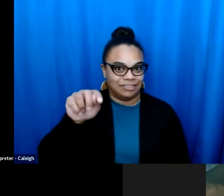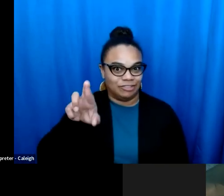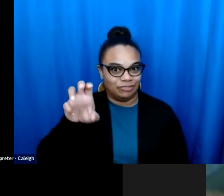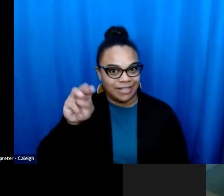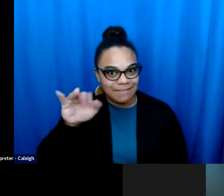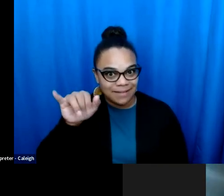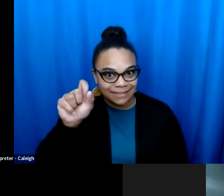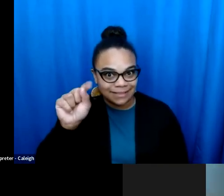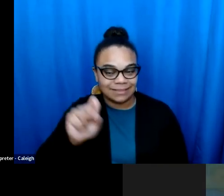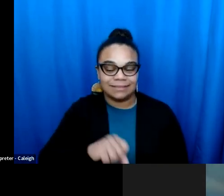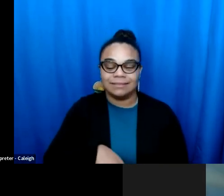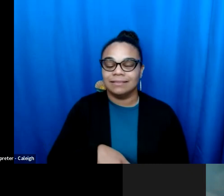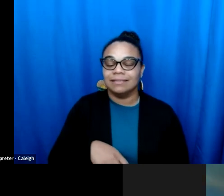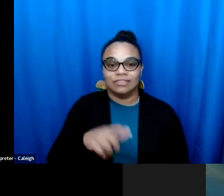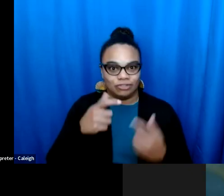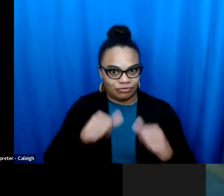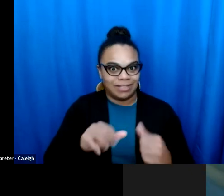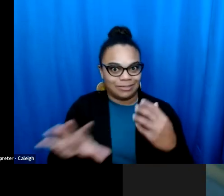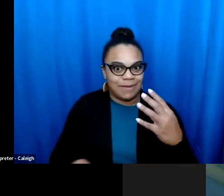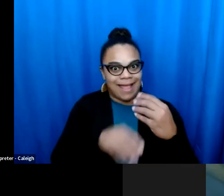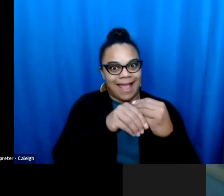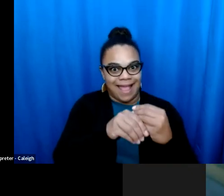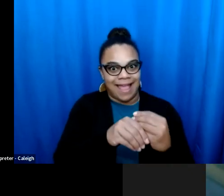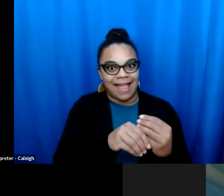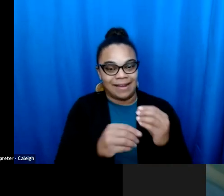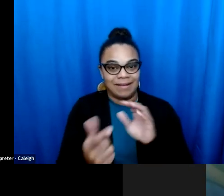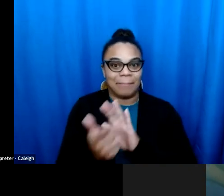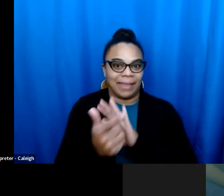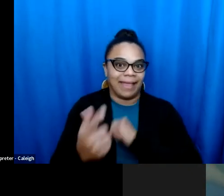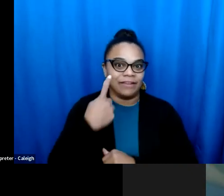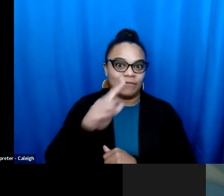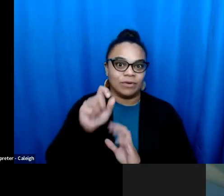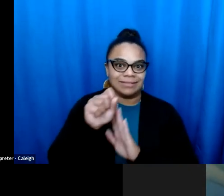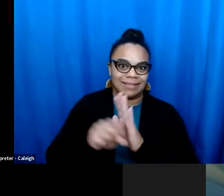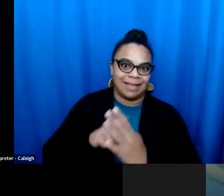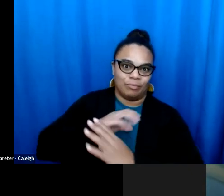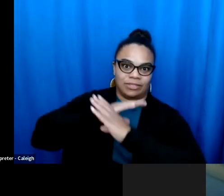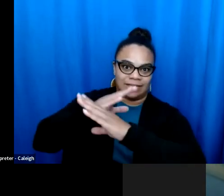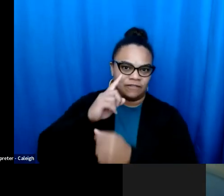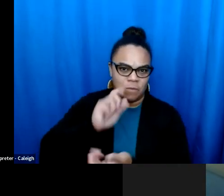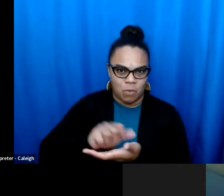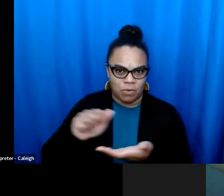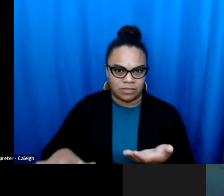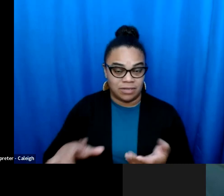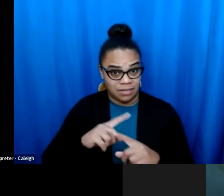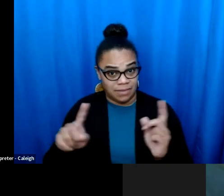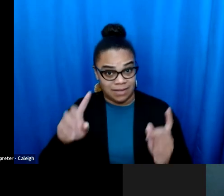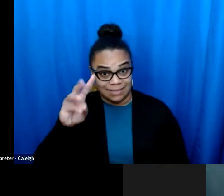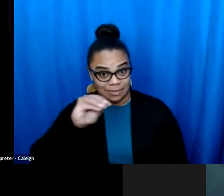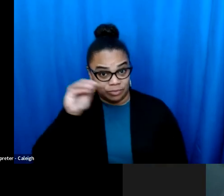Kansas, but basically there were a group of extremists who tried to put a ballot measure on that